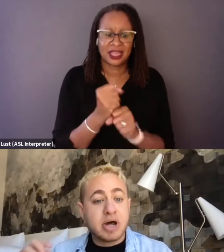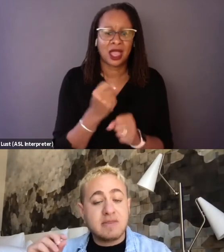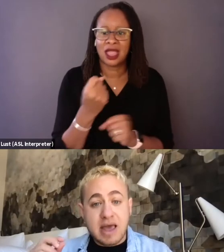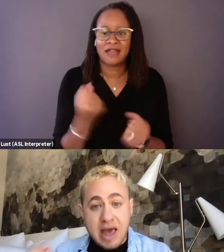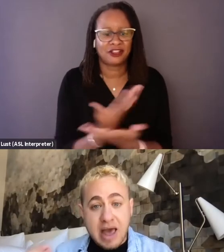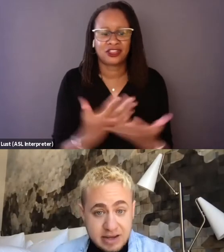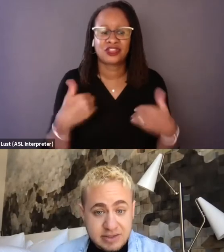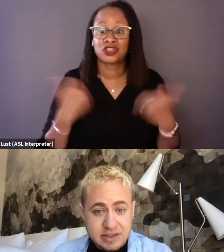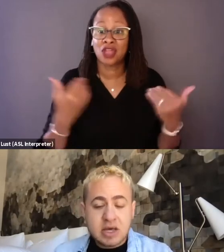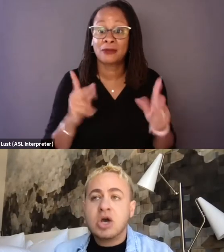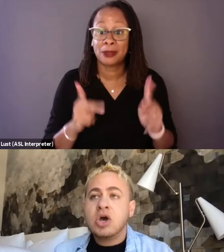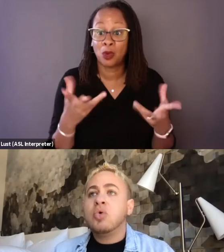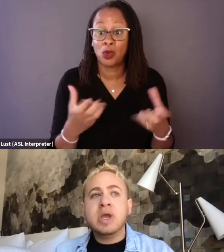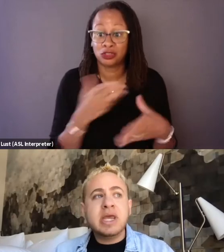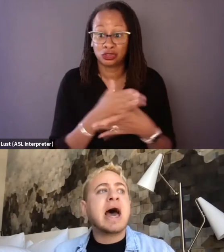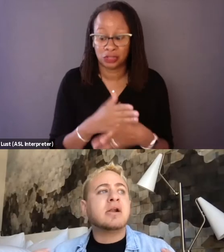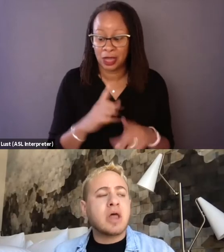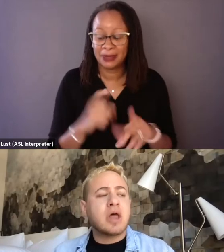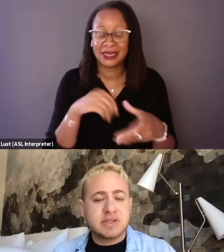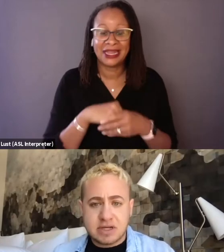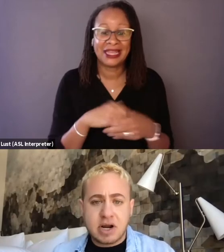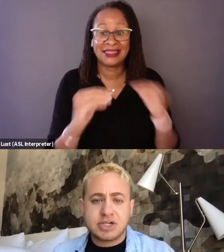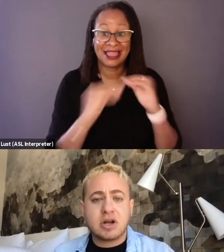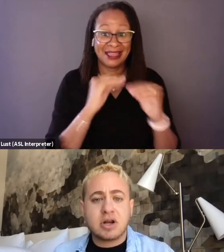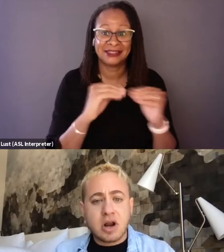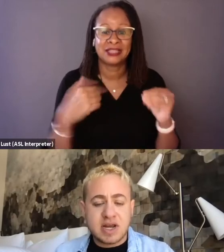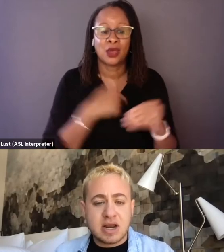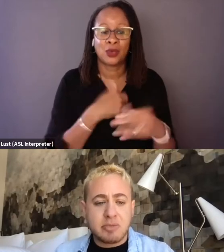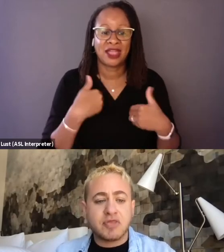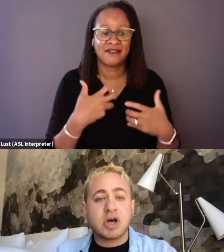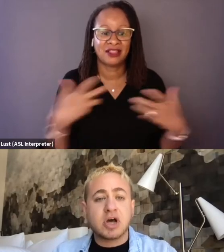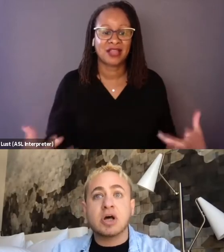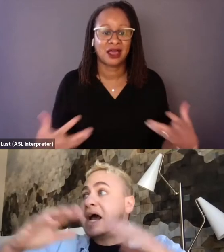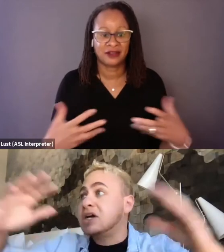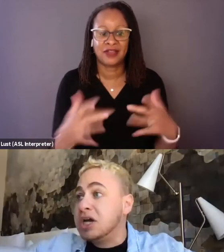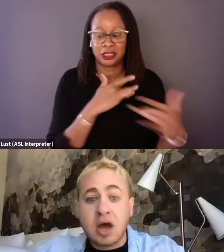but in the edit we had a lot of consideration and understanding about the collection